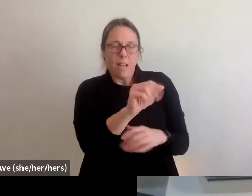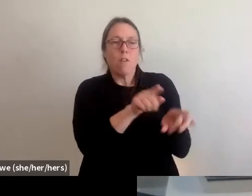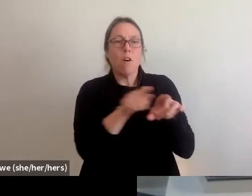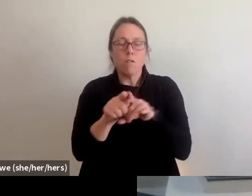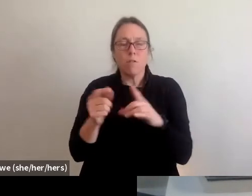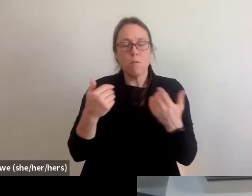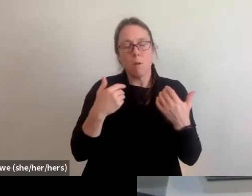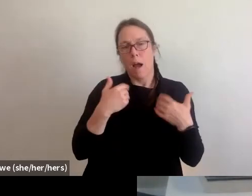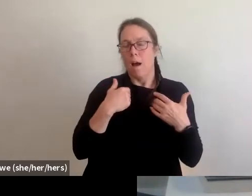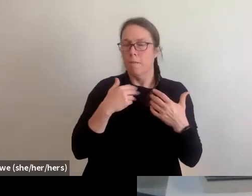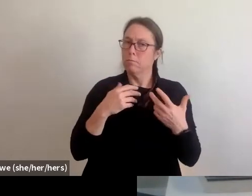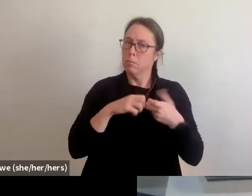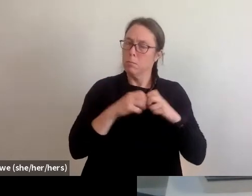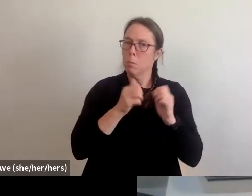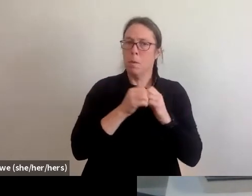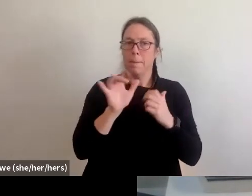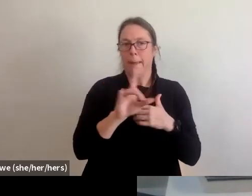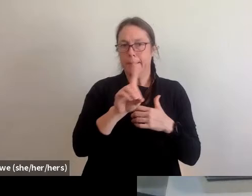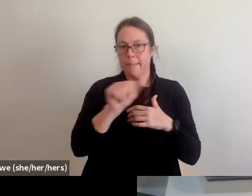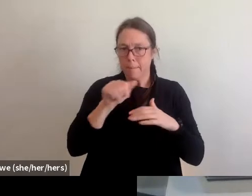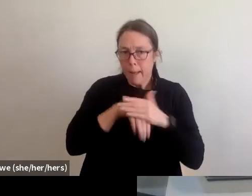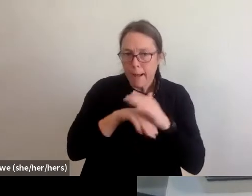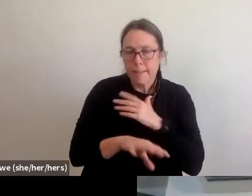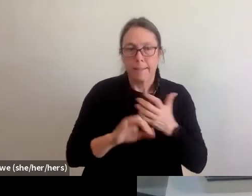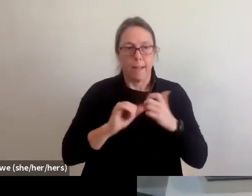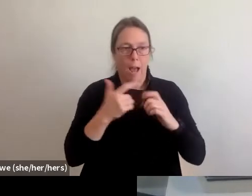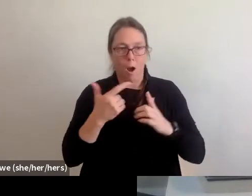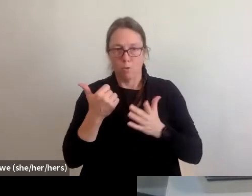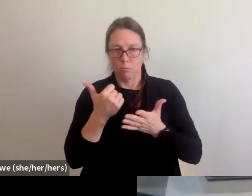at those at those shelters 'cause they can face discrimination.